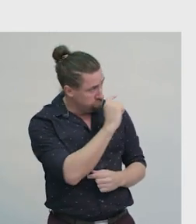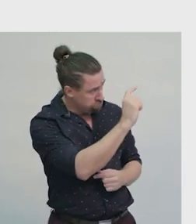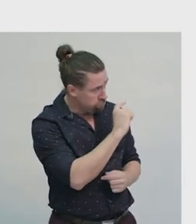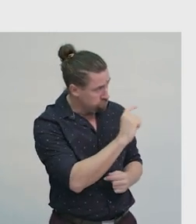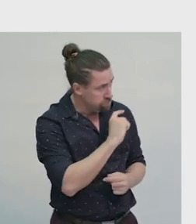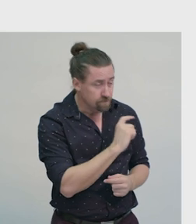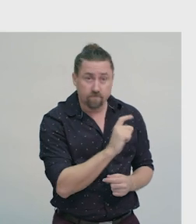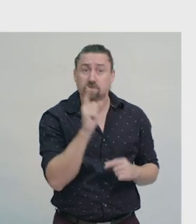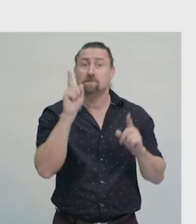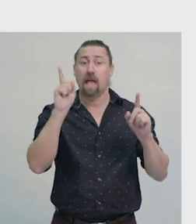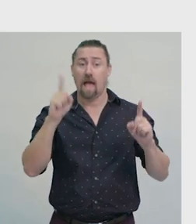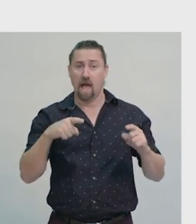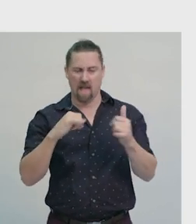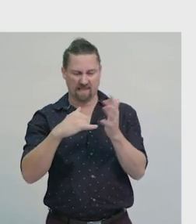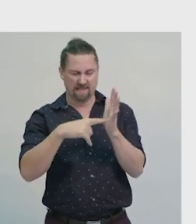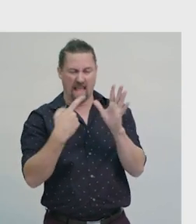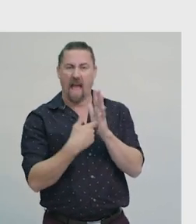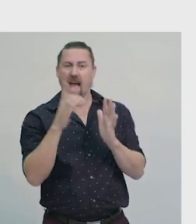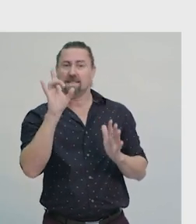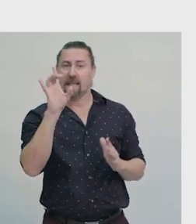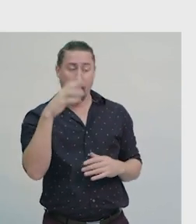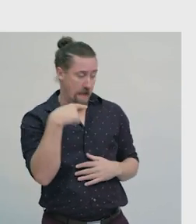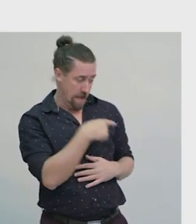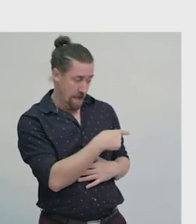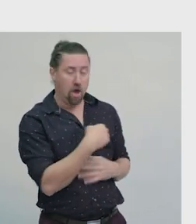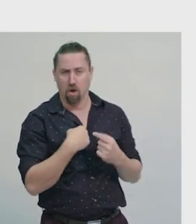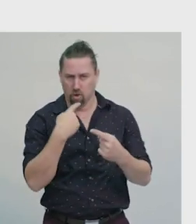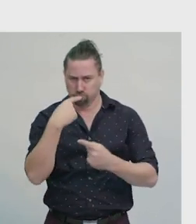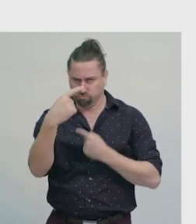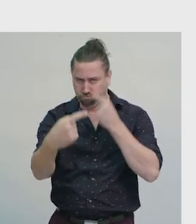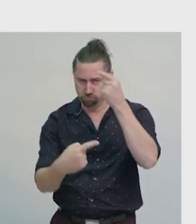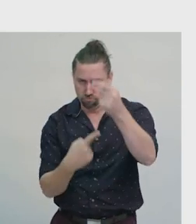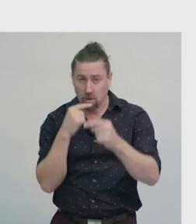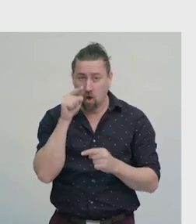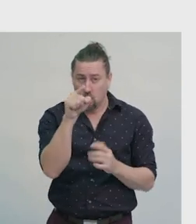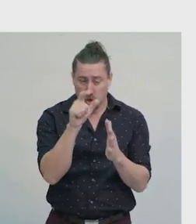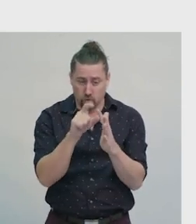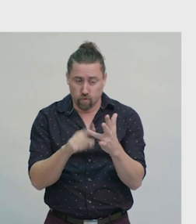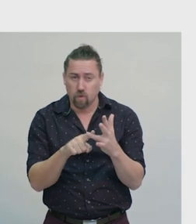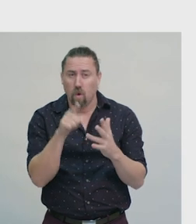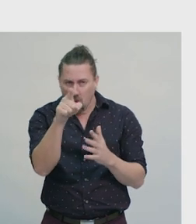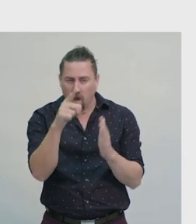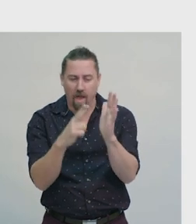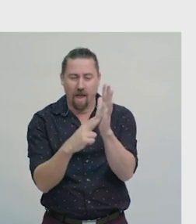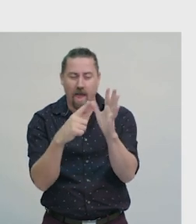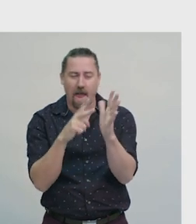To play the game, start at the star. I will read directions to you, and you can use your navigation skills,